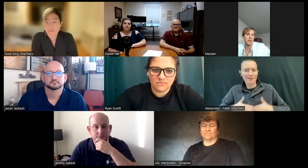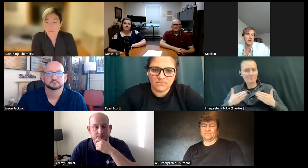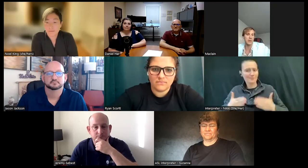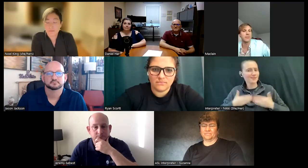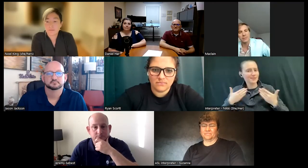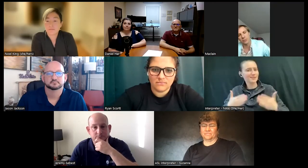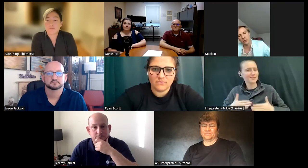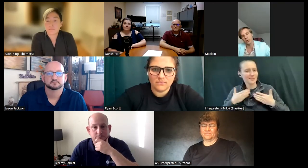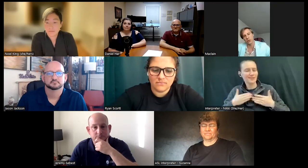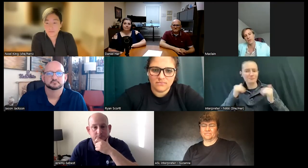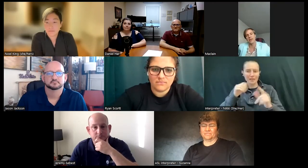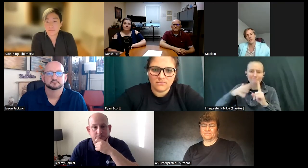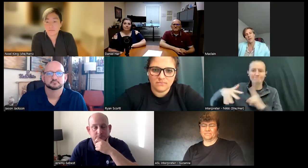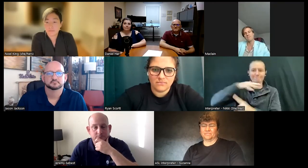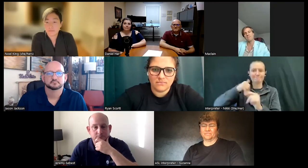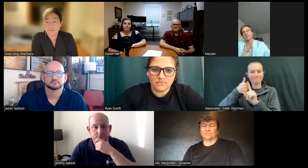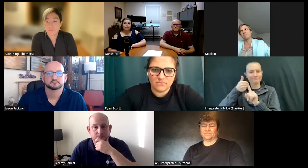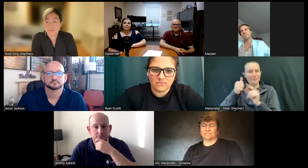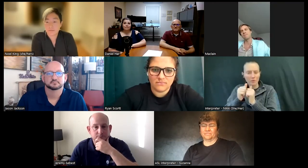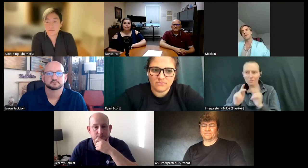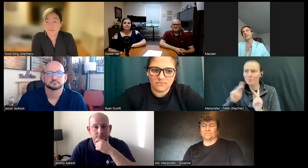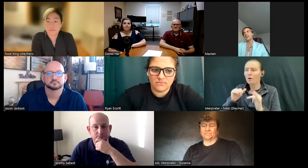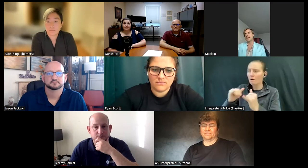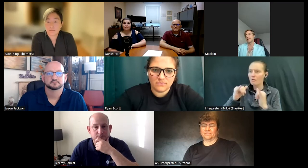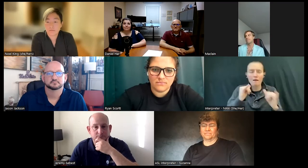um and be surrounded by people who do that as well so